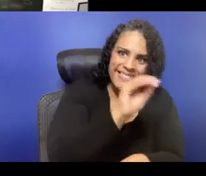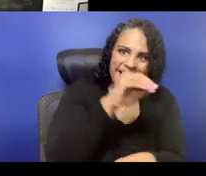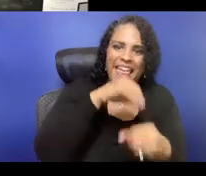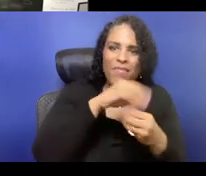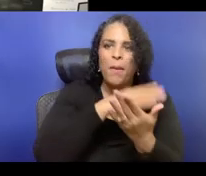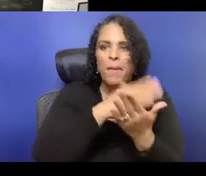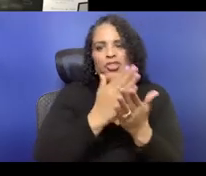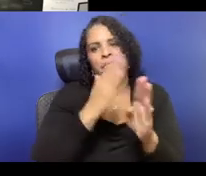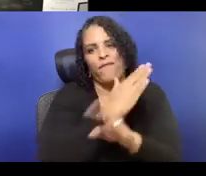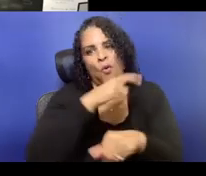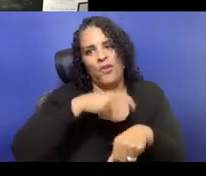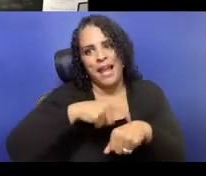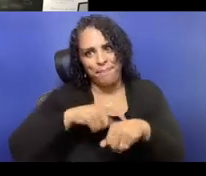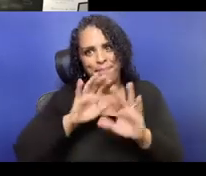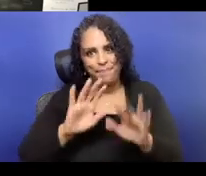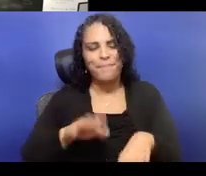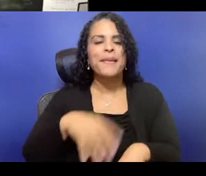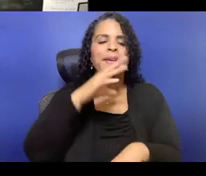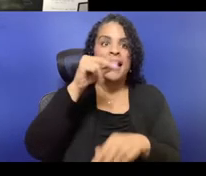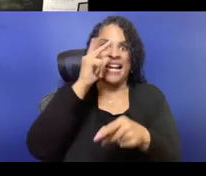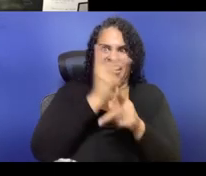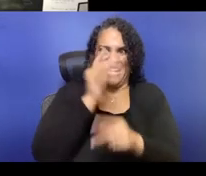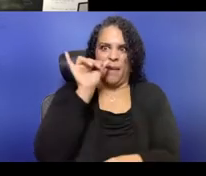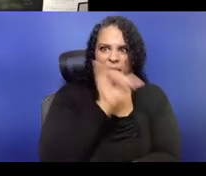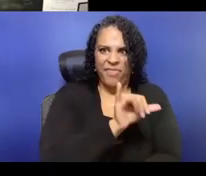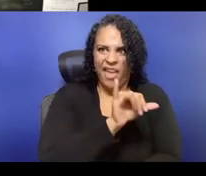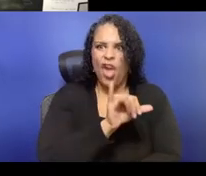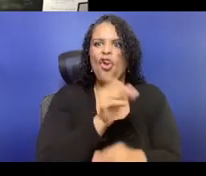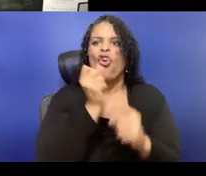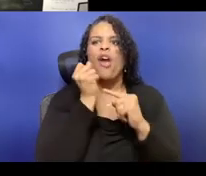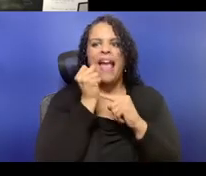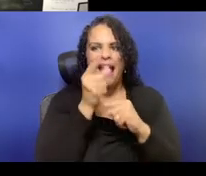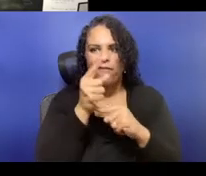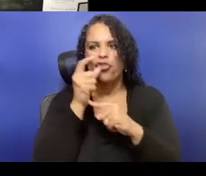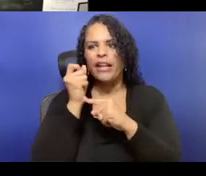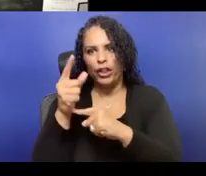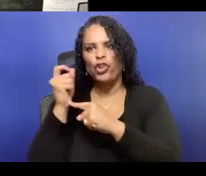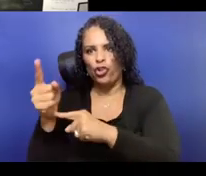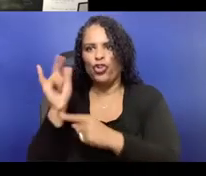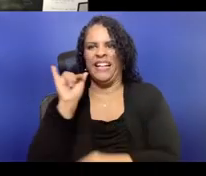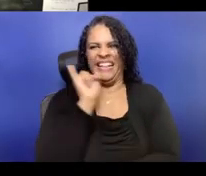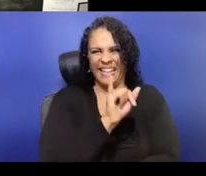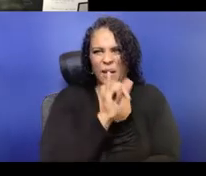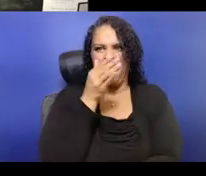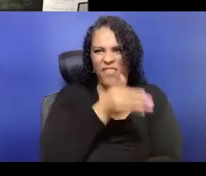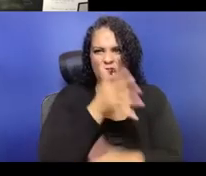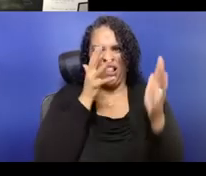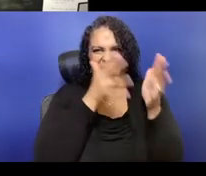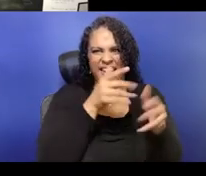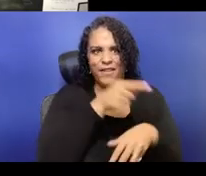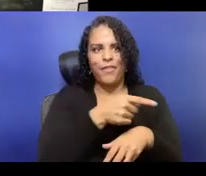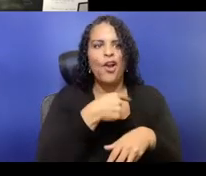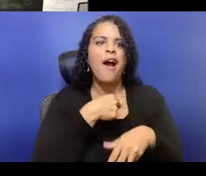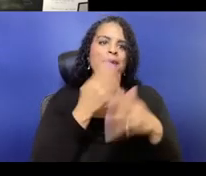Yes, yes, yes to everything you have already said. And when you were talking, Ronee, about like why people